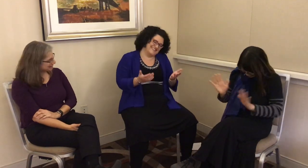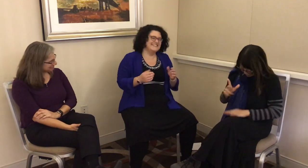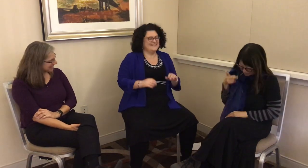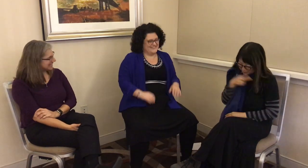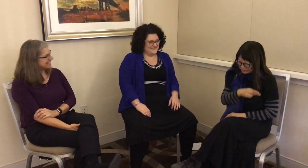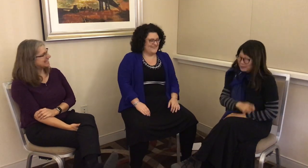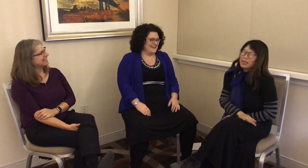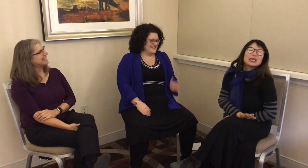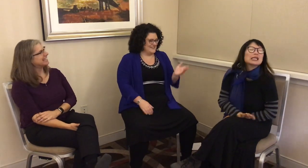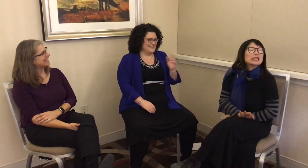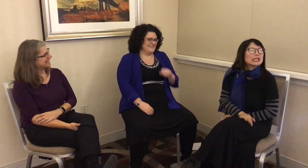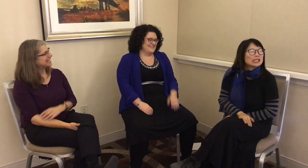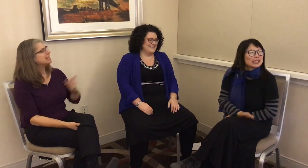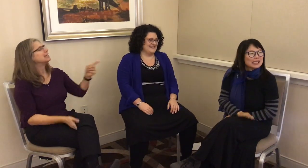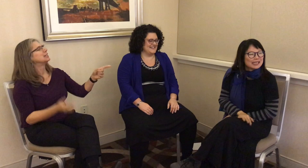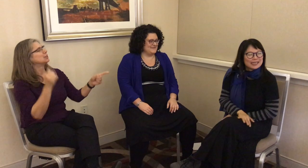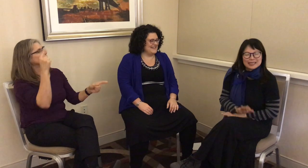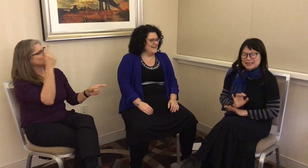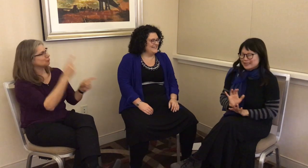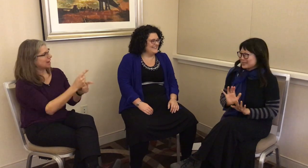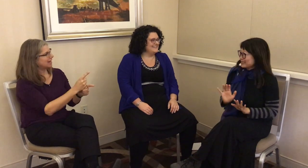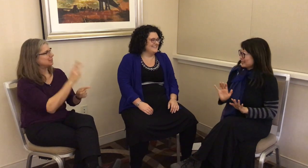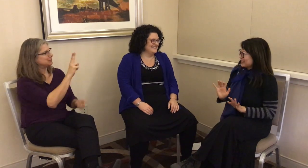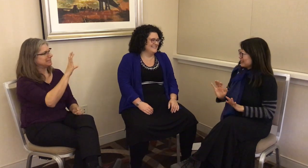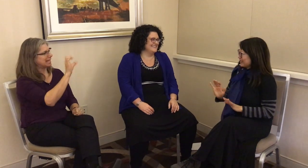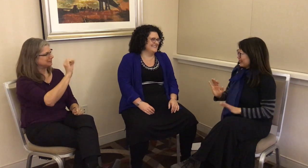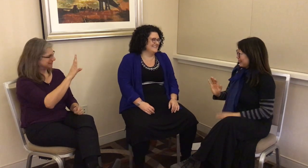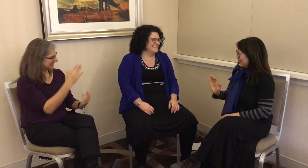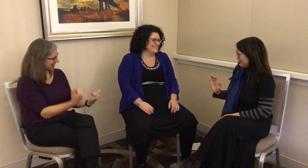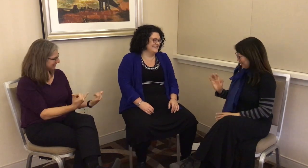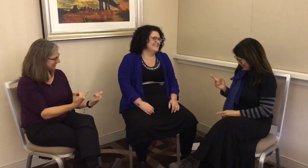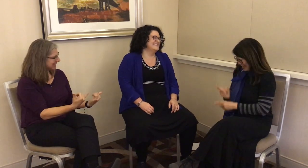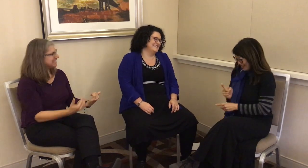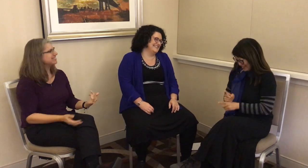up. G: Right, because you’re at UCSB now.